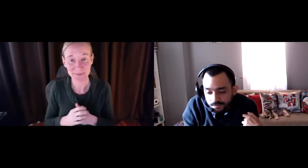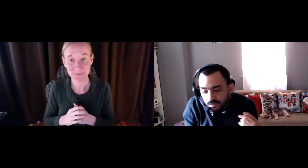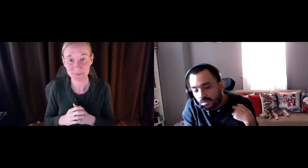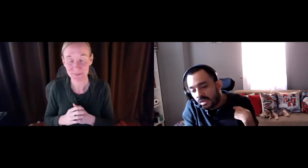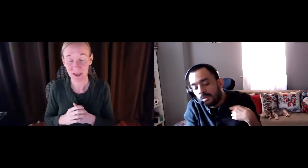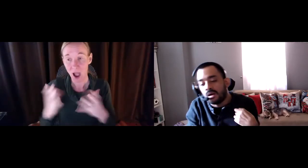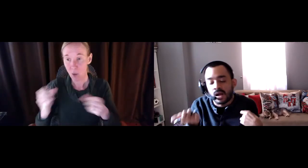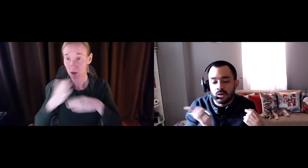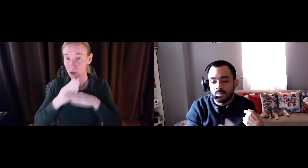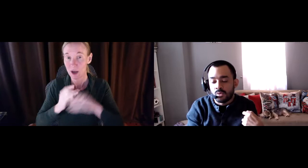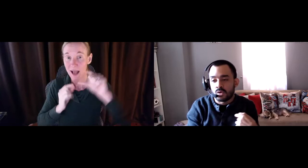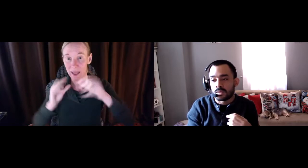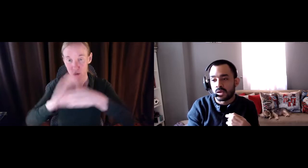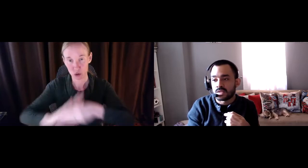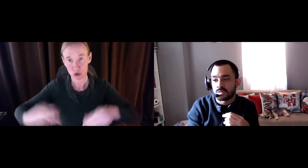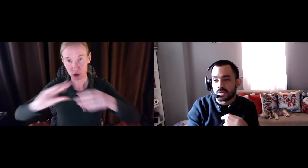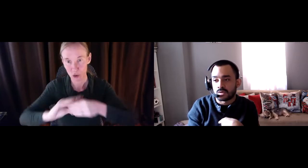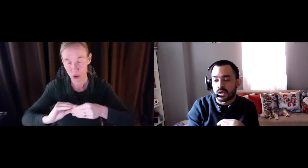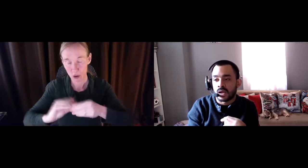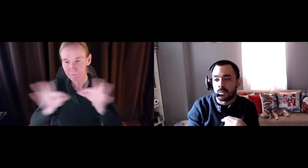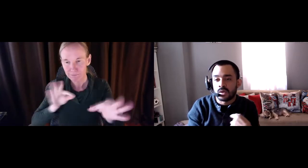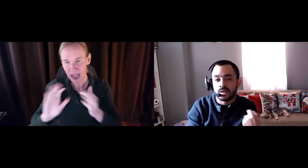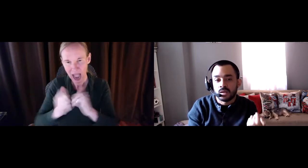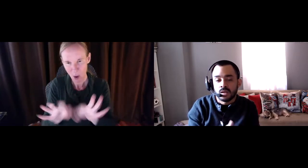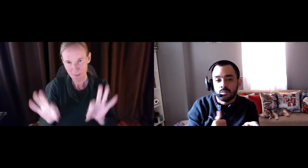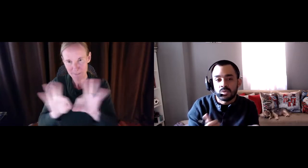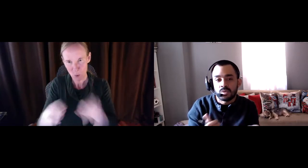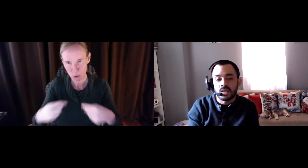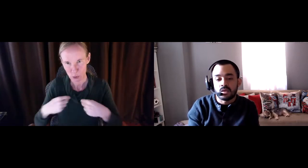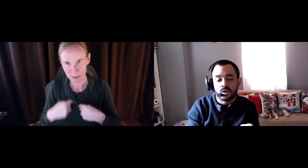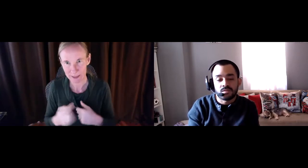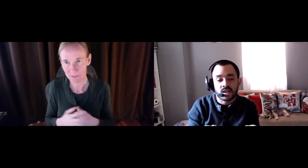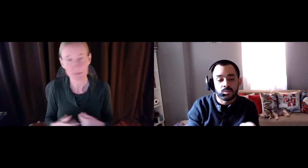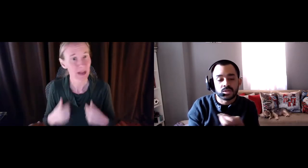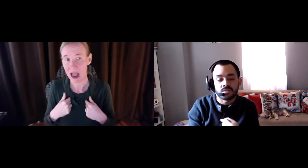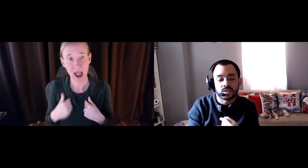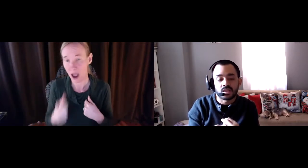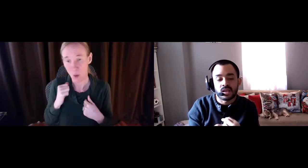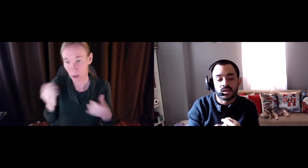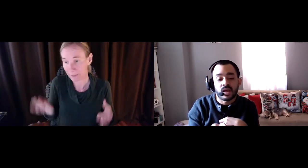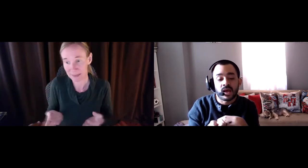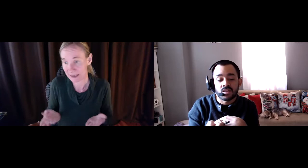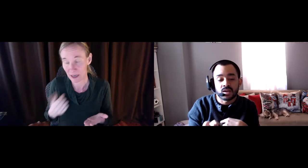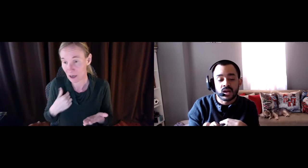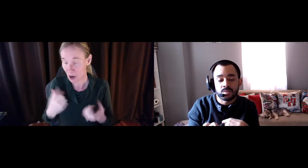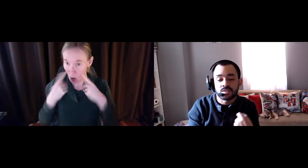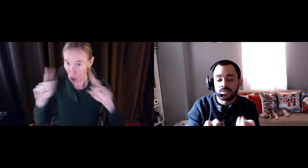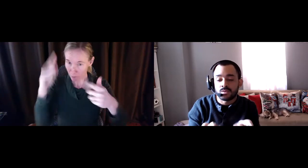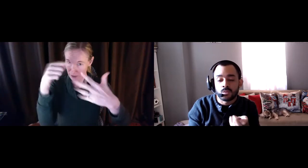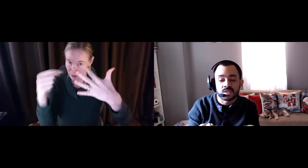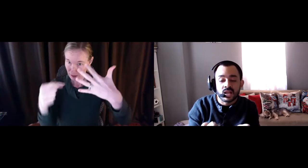top sick very humbling to me. I want to thank you guys for